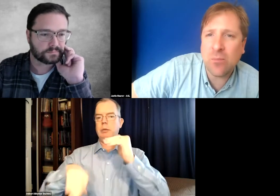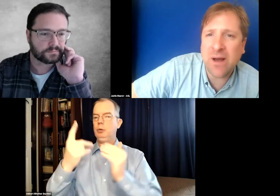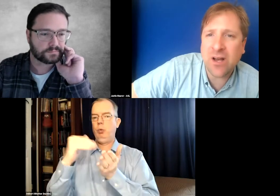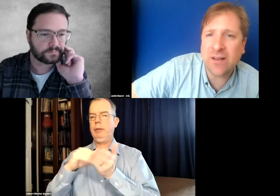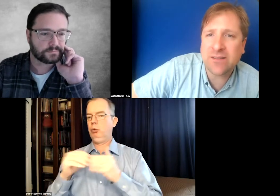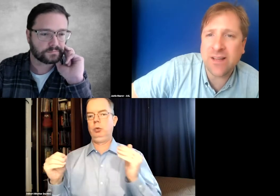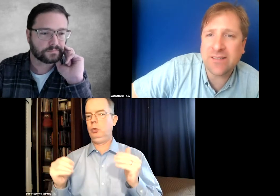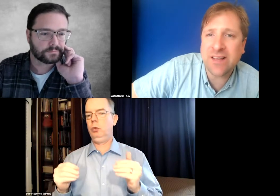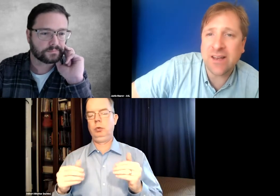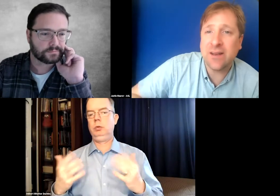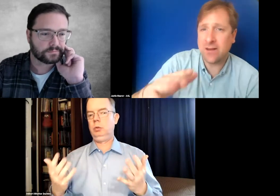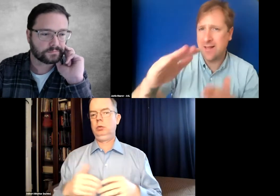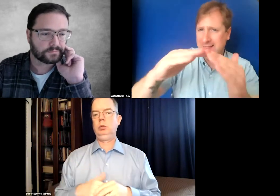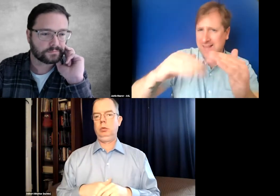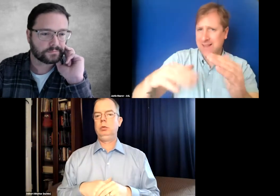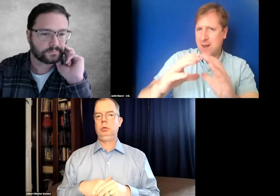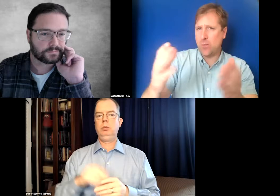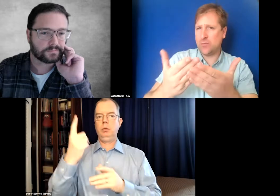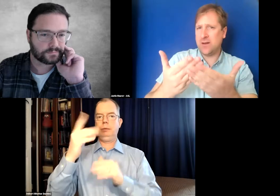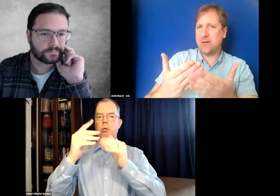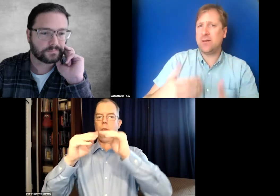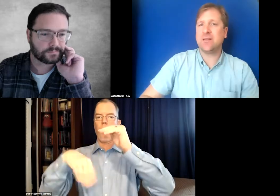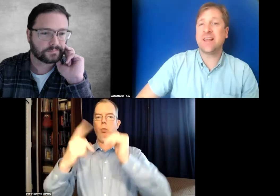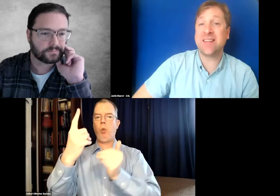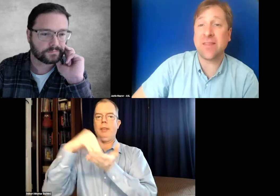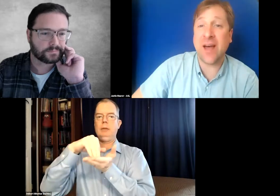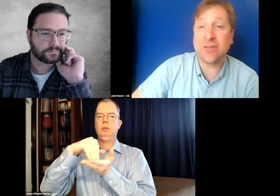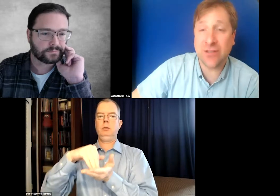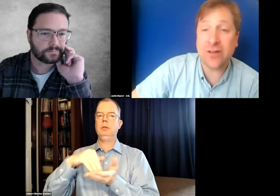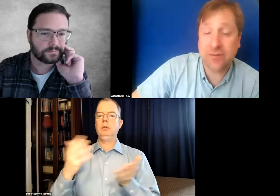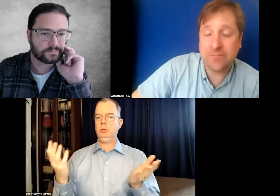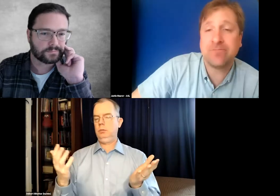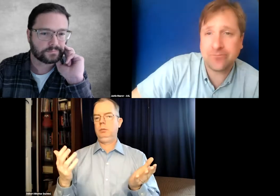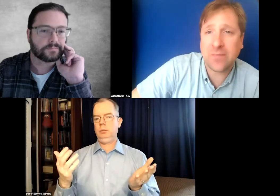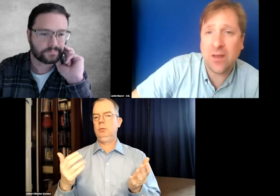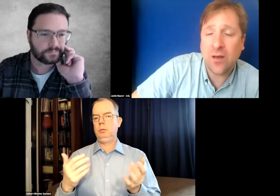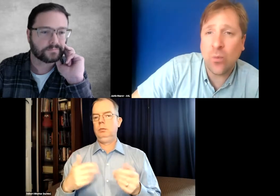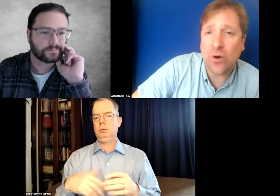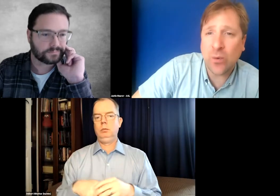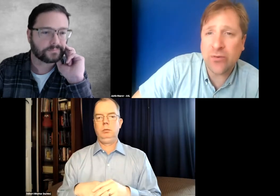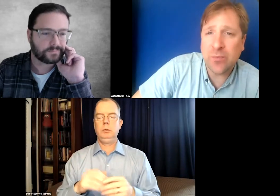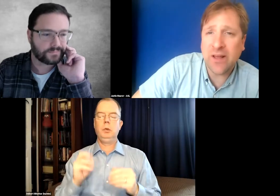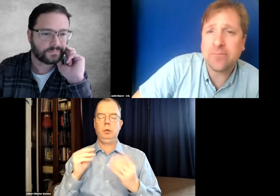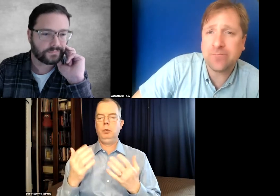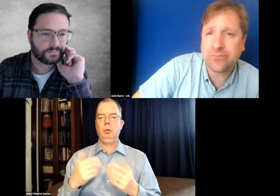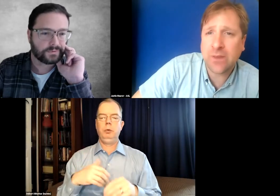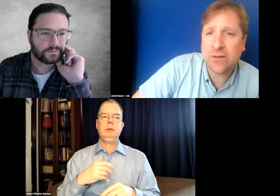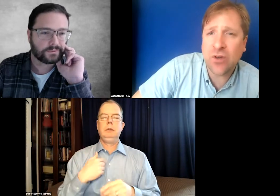it might cost less than $1,000 working with 3Play.